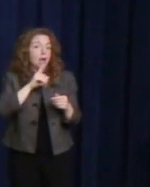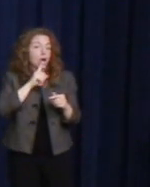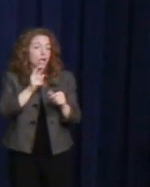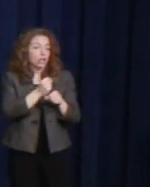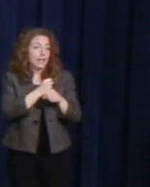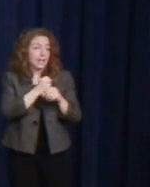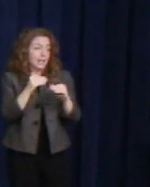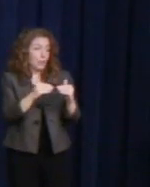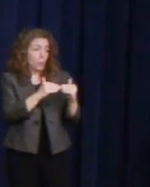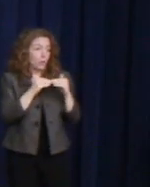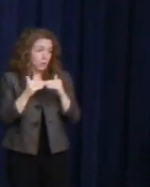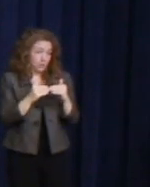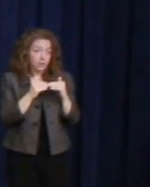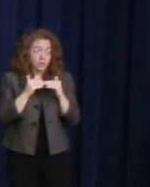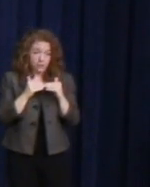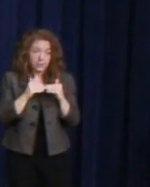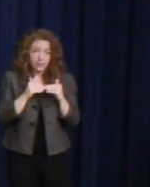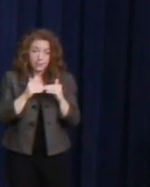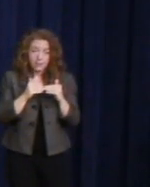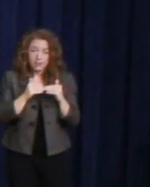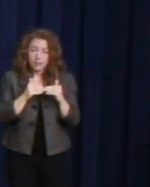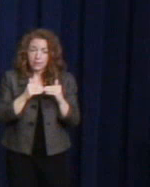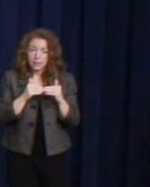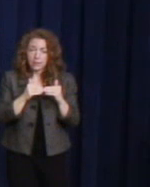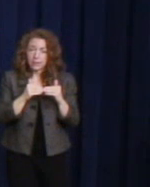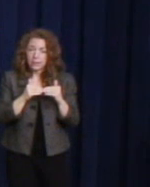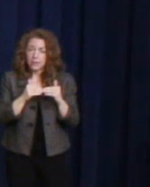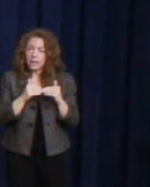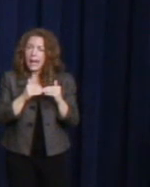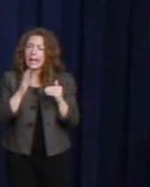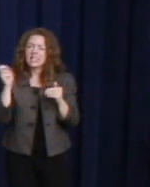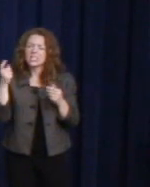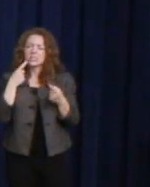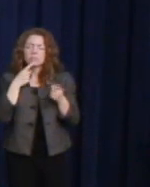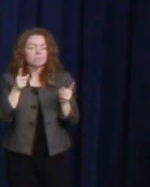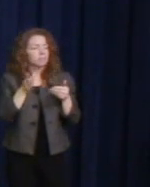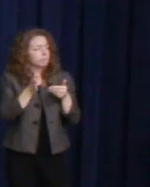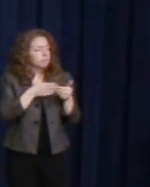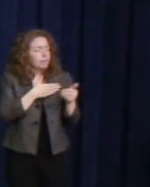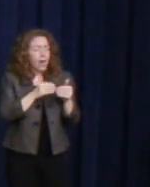and declared that no matter how hard they tried, the forces of bigotry could never